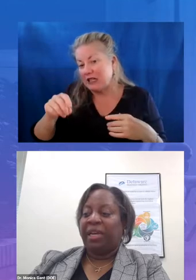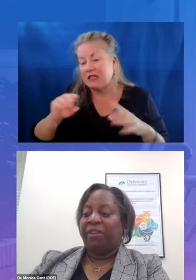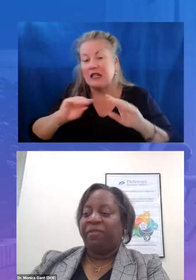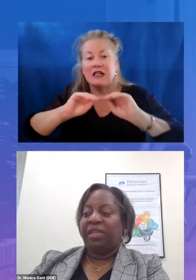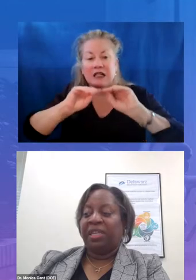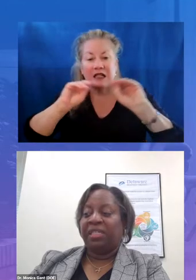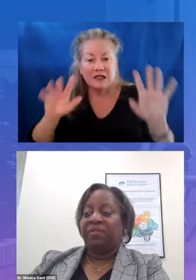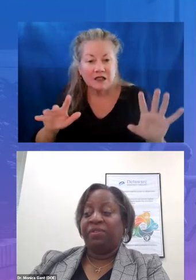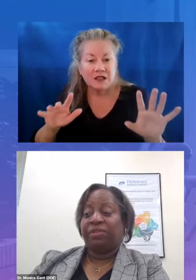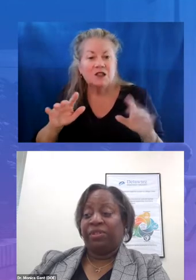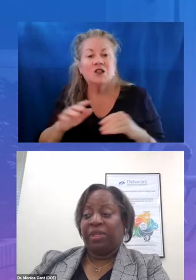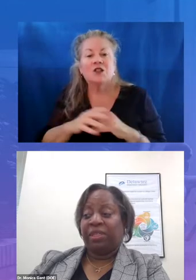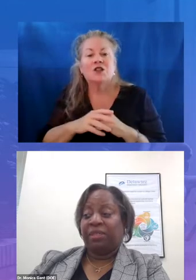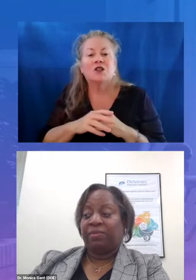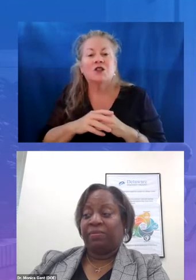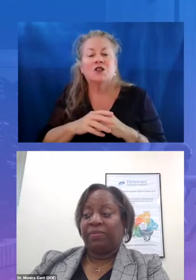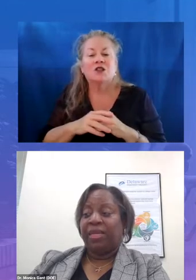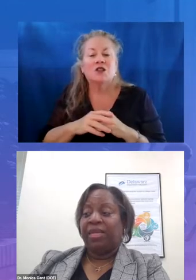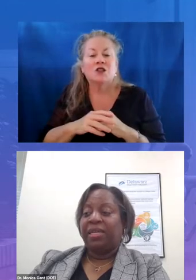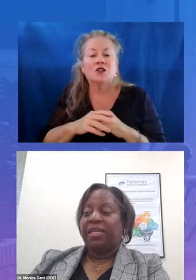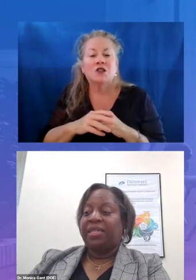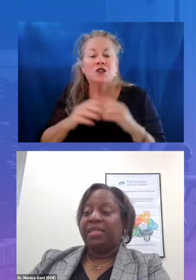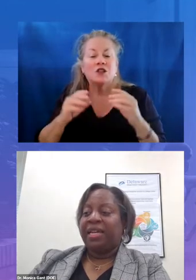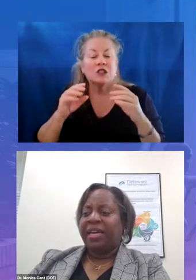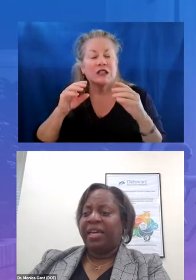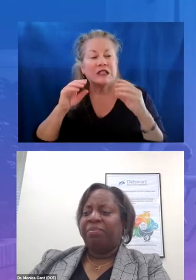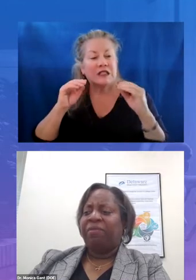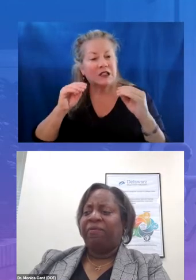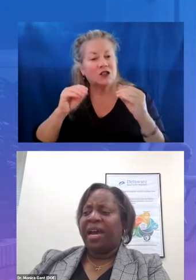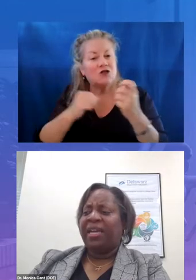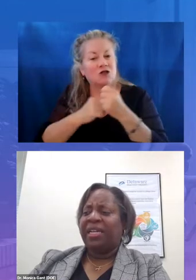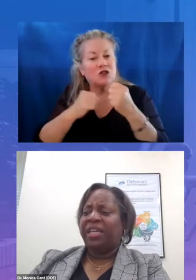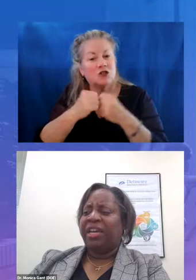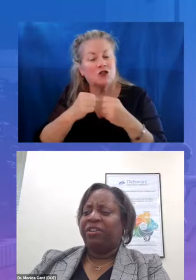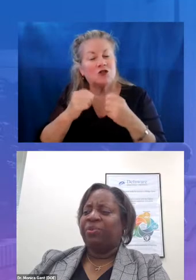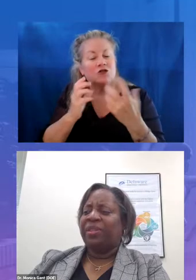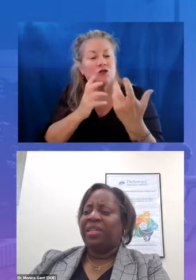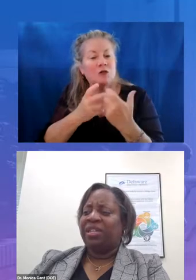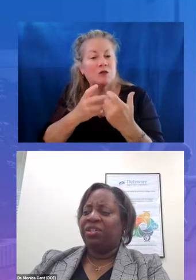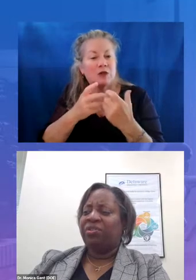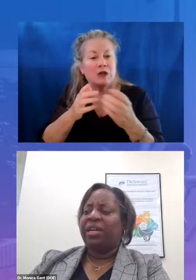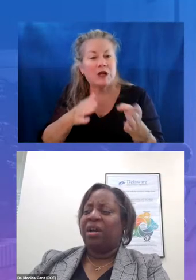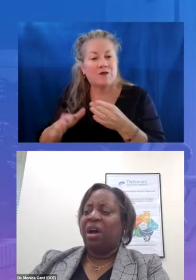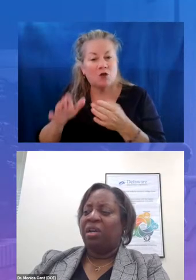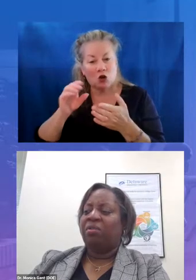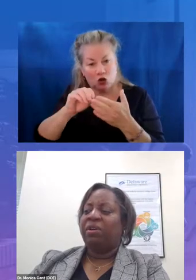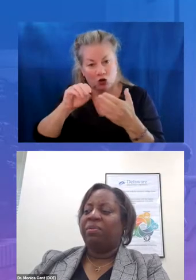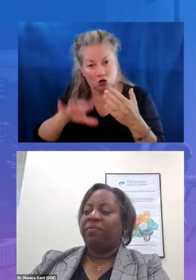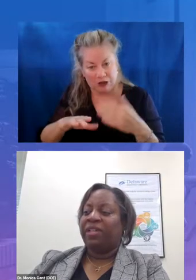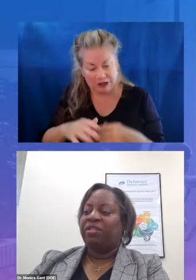for the needs of their students second provide educators with initial and ongoing professional